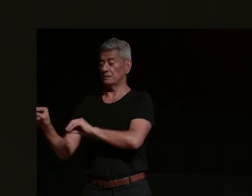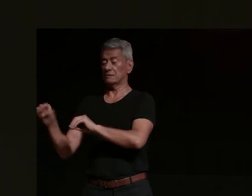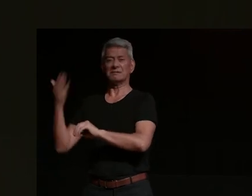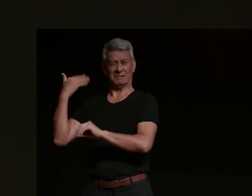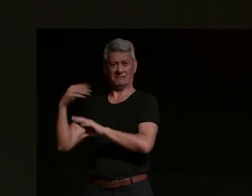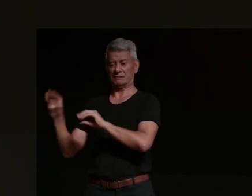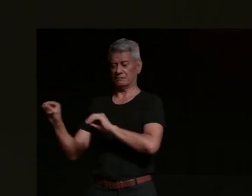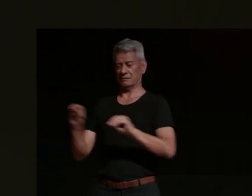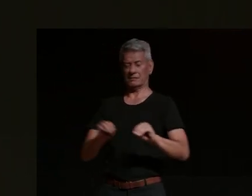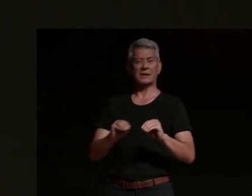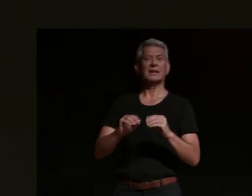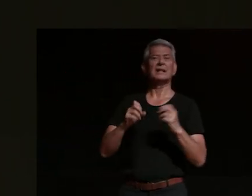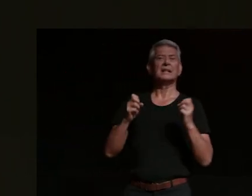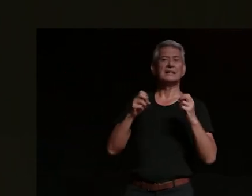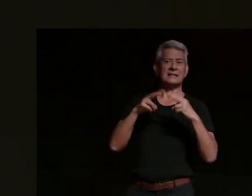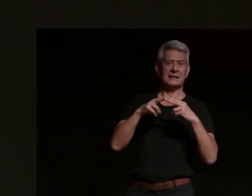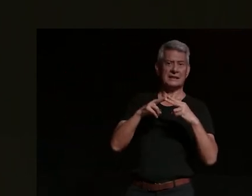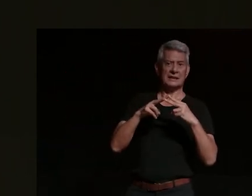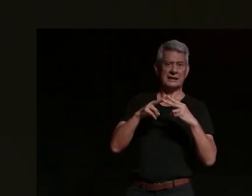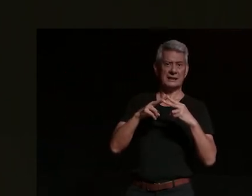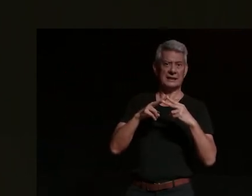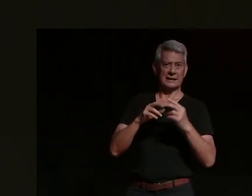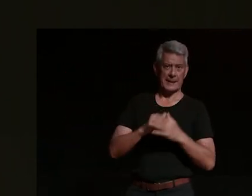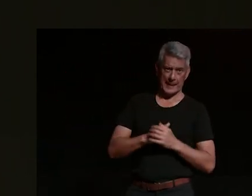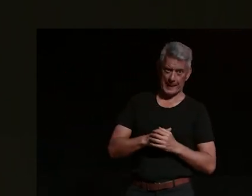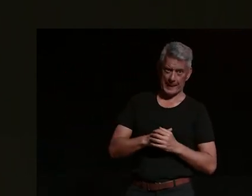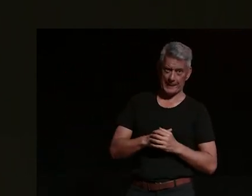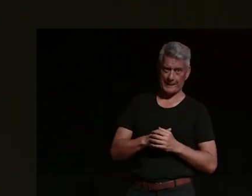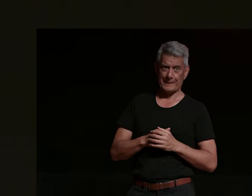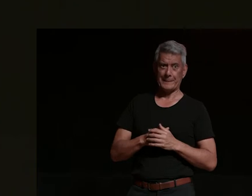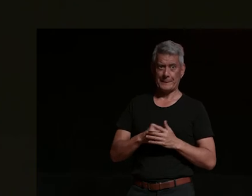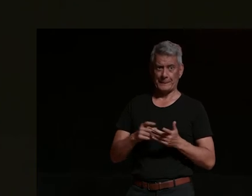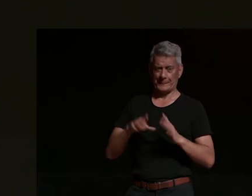anyone so i was like seriously got to this i was googling like how do you make friends in new city